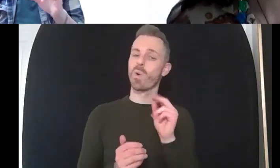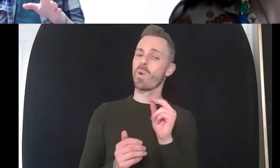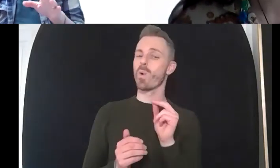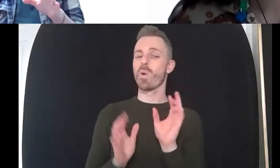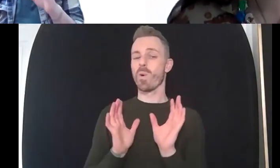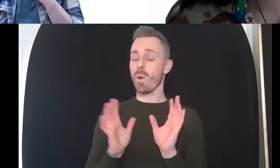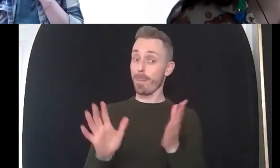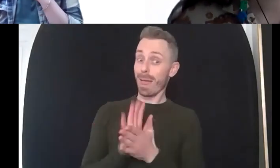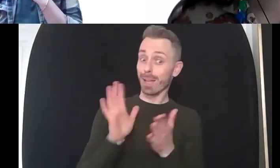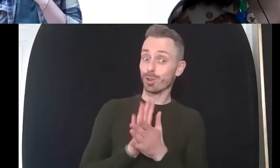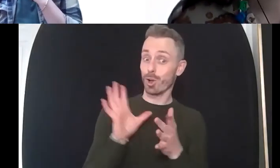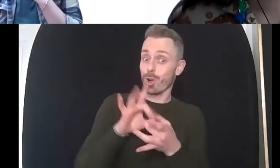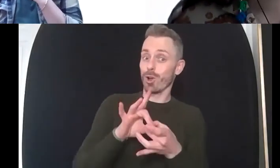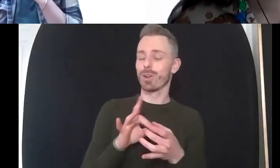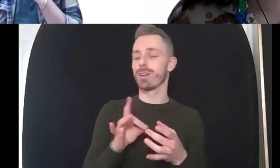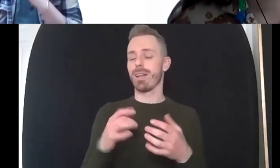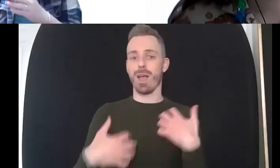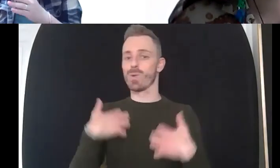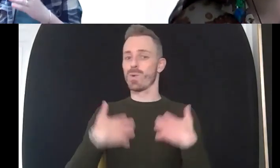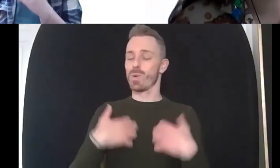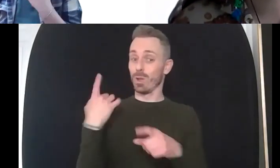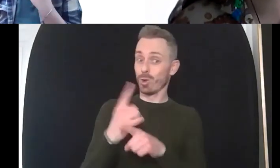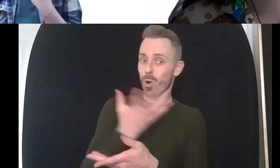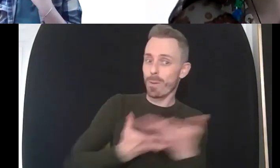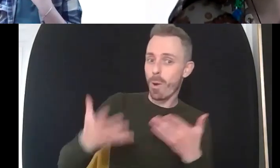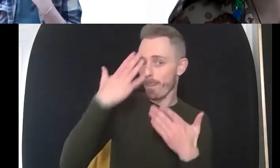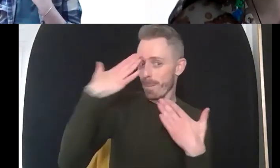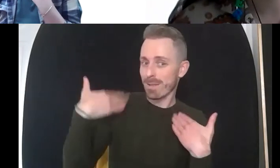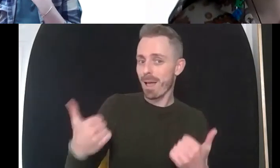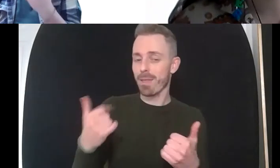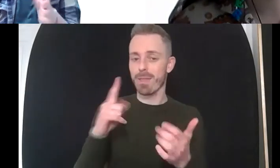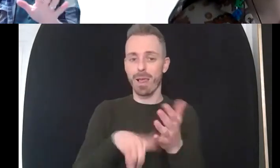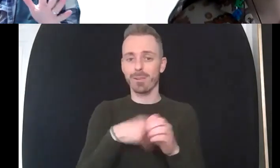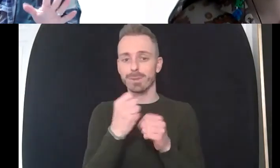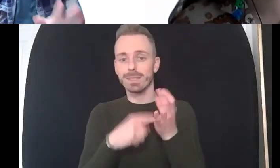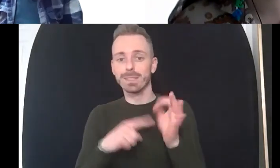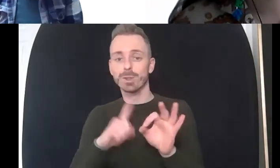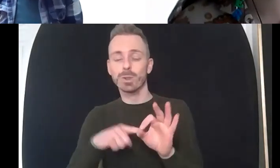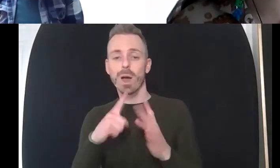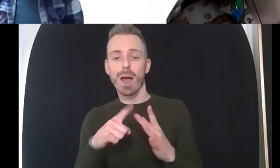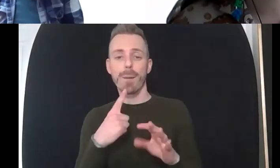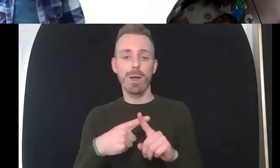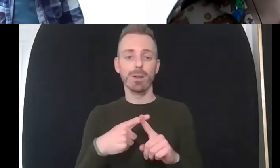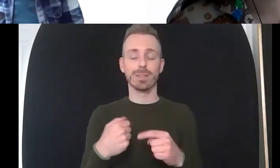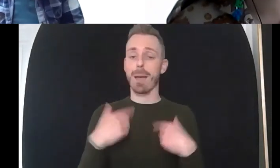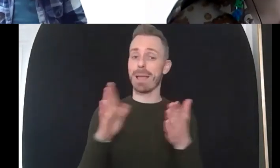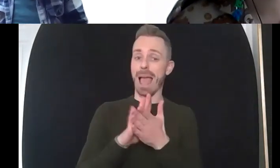but um um and it's nice to connect with people and um i'd be happy to to to come again um but